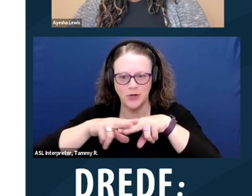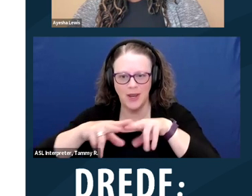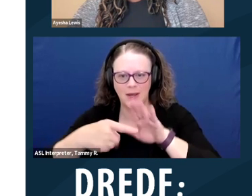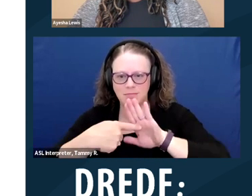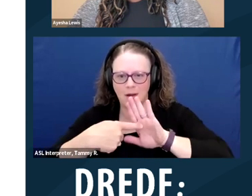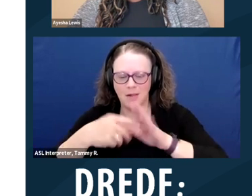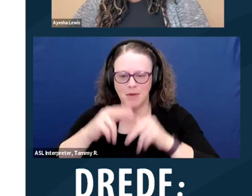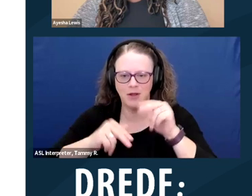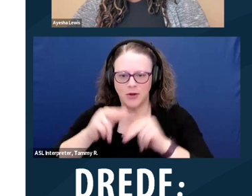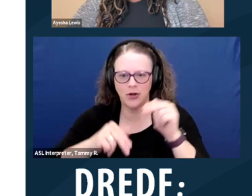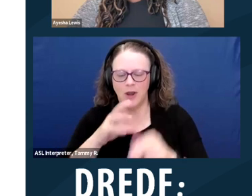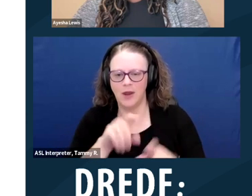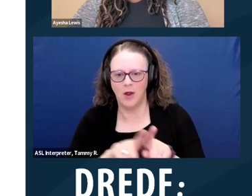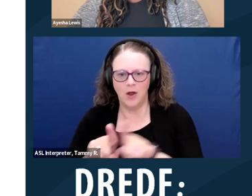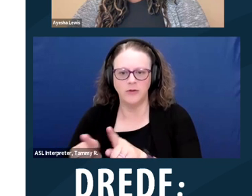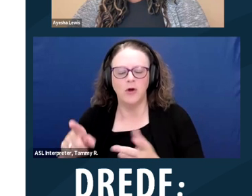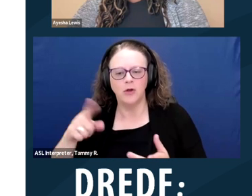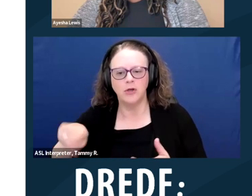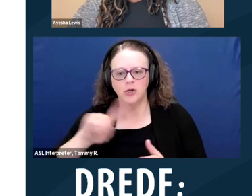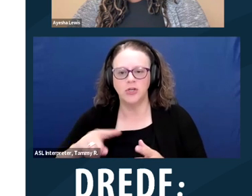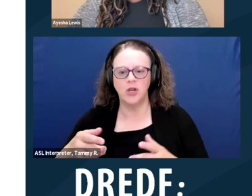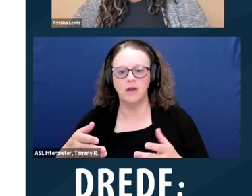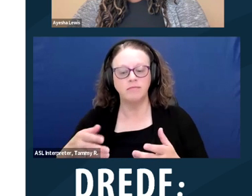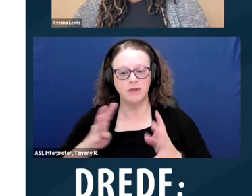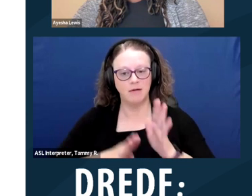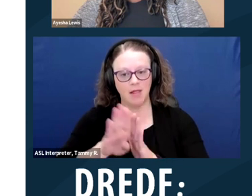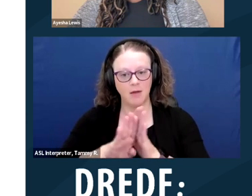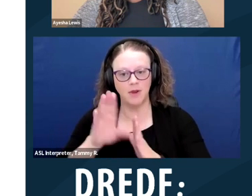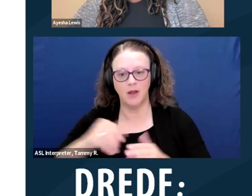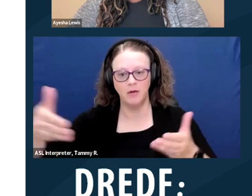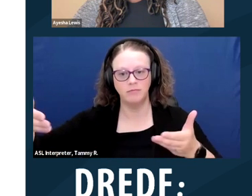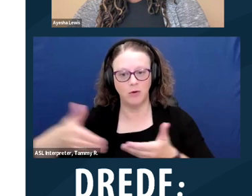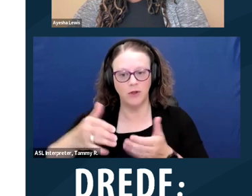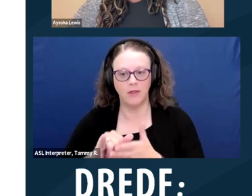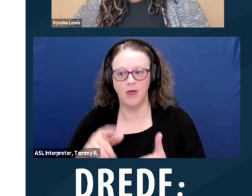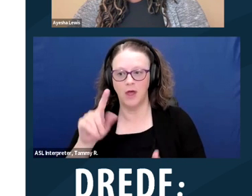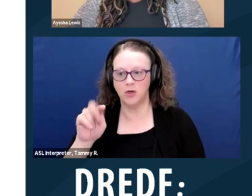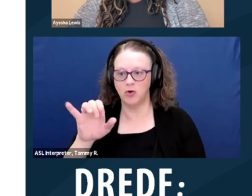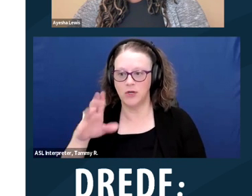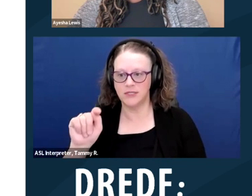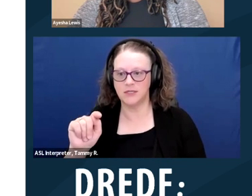Patrice also developed and hosted "The Trish Show," a public access television kids show for many years